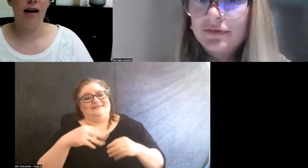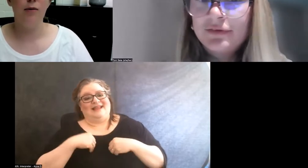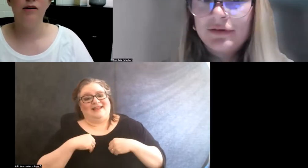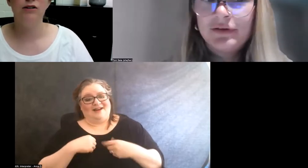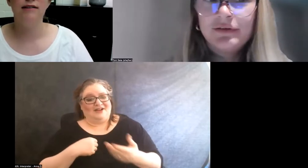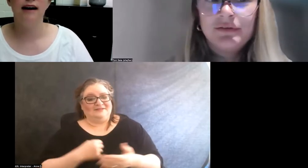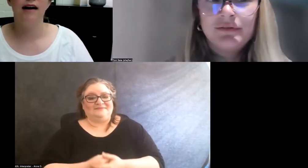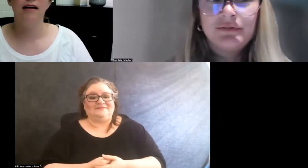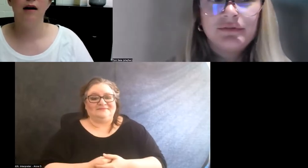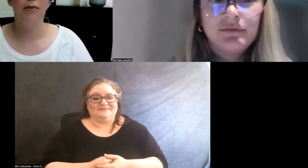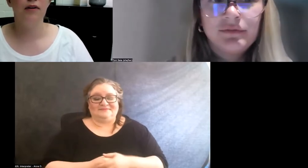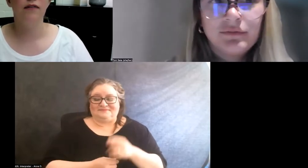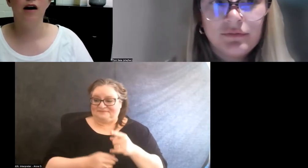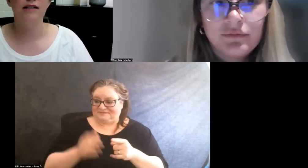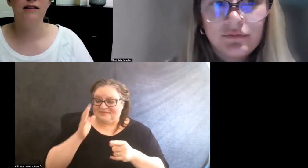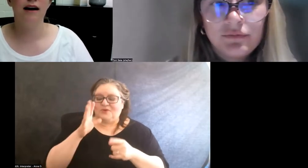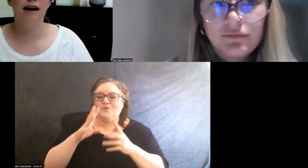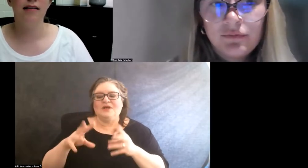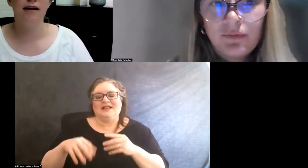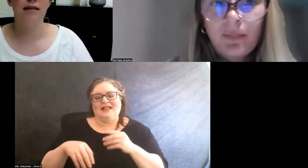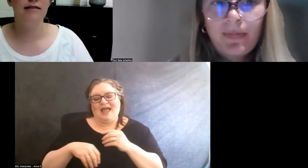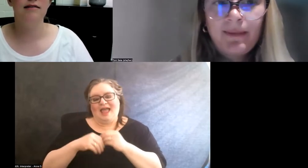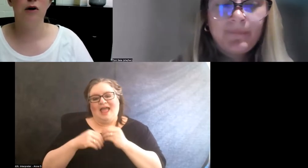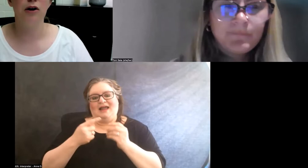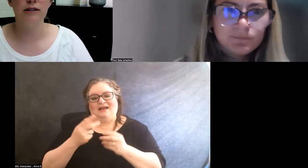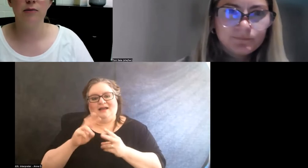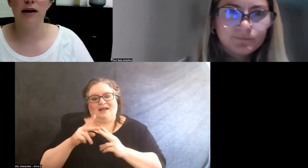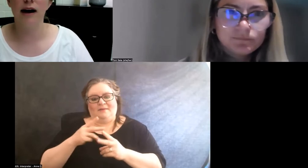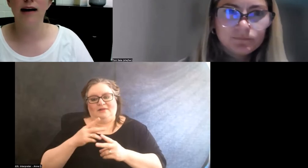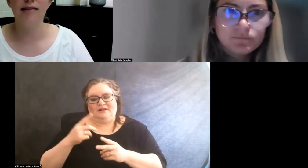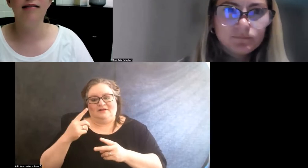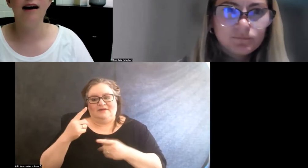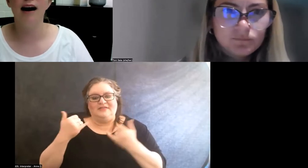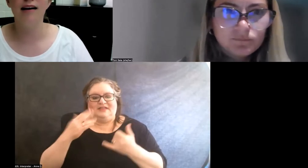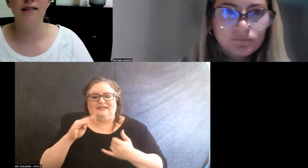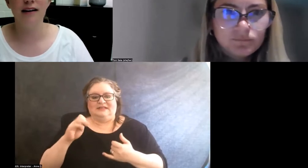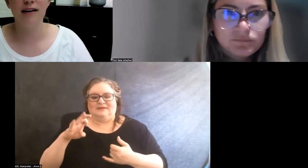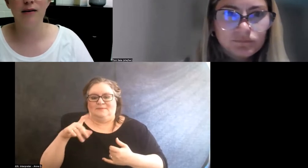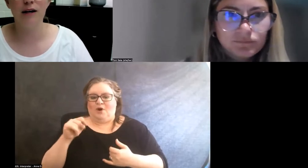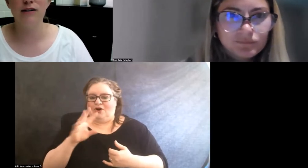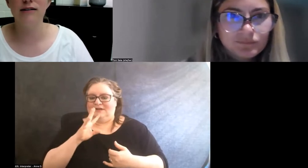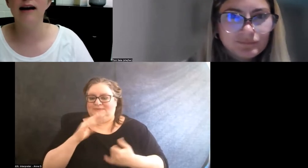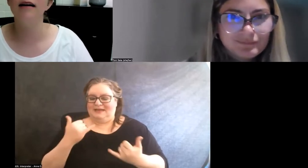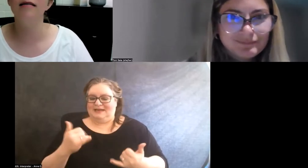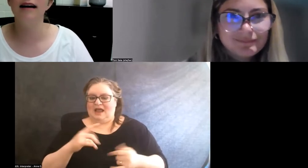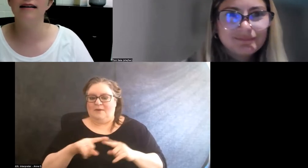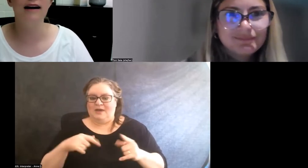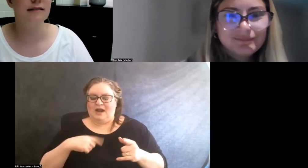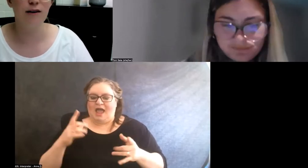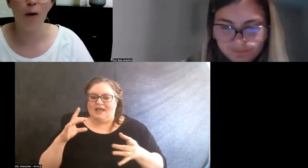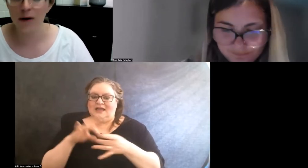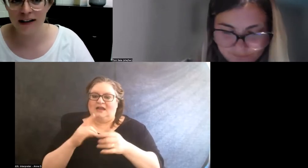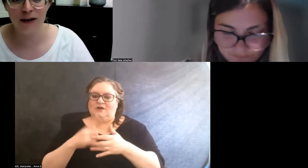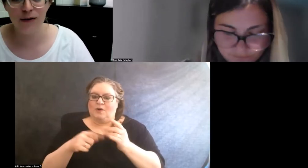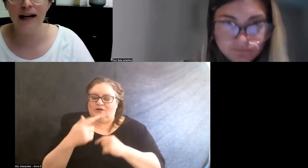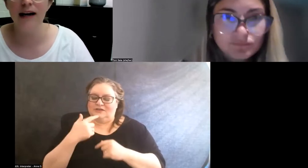I will just add a couple of thoughts that I think... This is Margaret speaking, I think they kind of connect to what you're saying, like yes, totally agree.